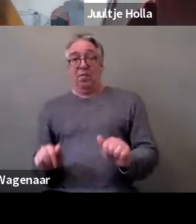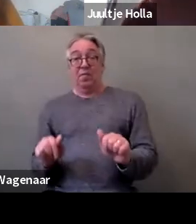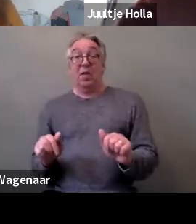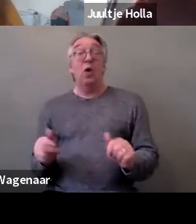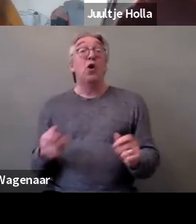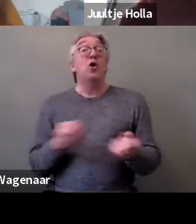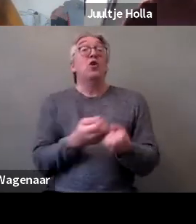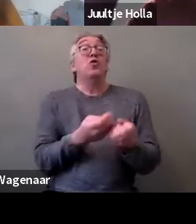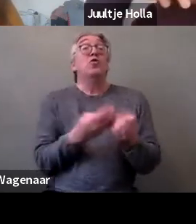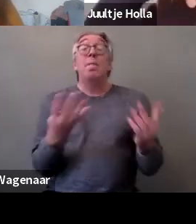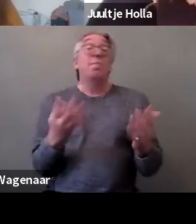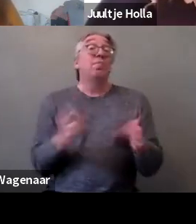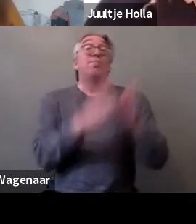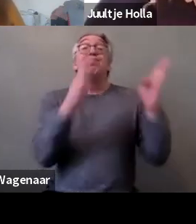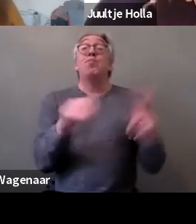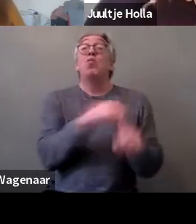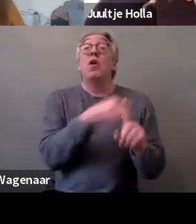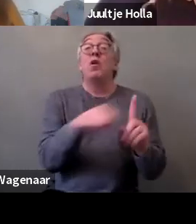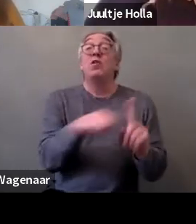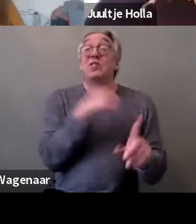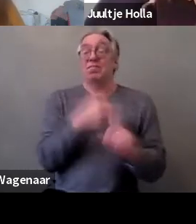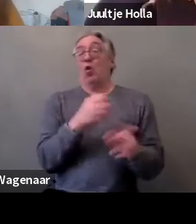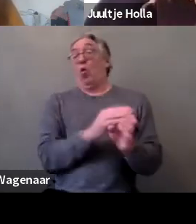like domestic violence, sexual harassment,